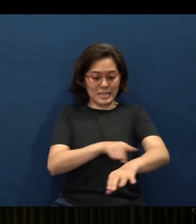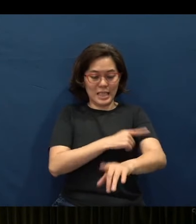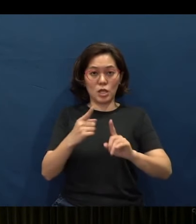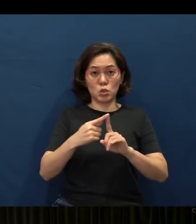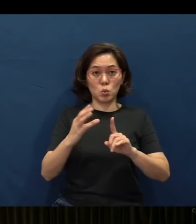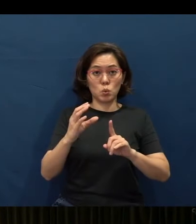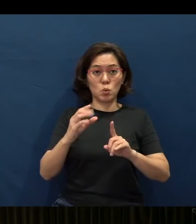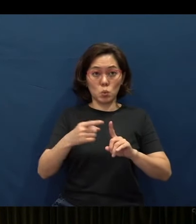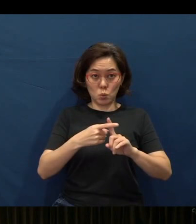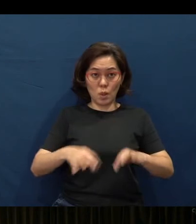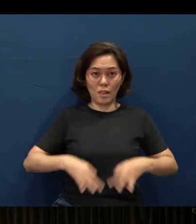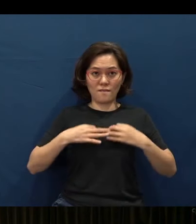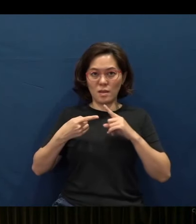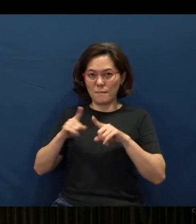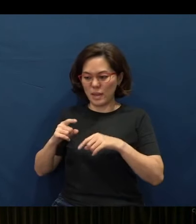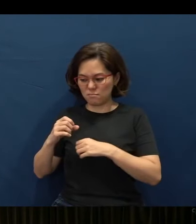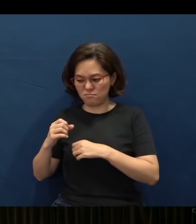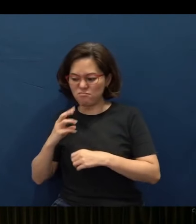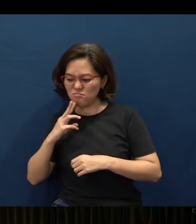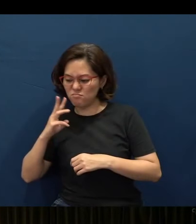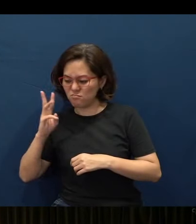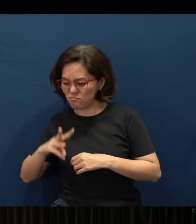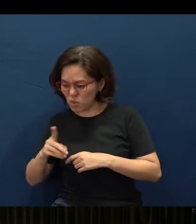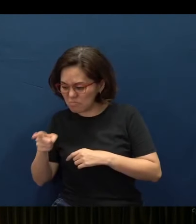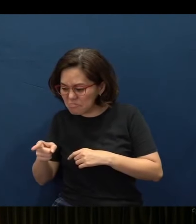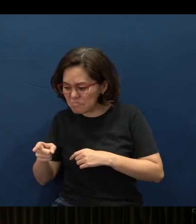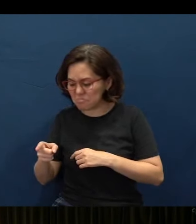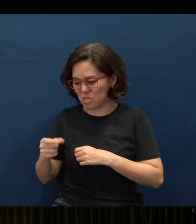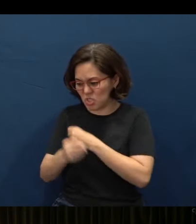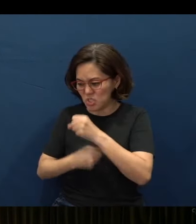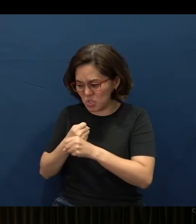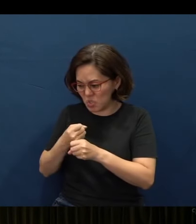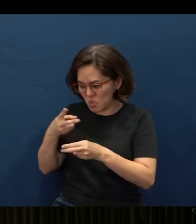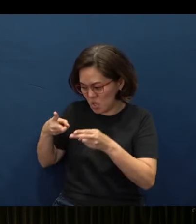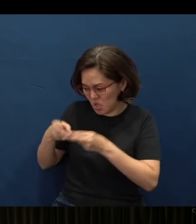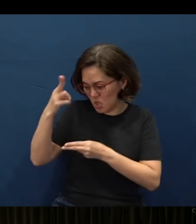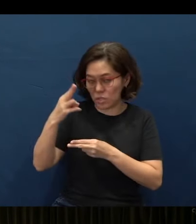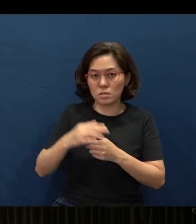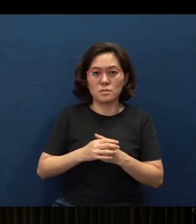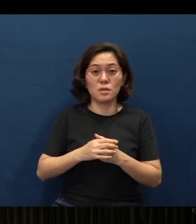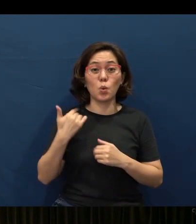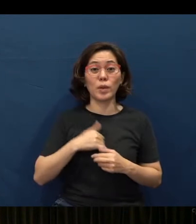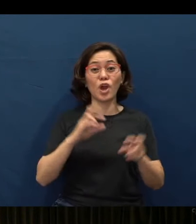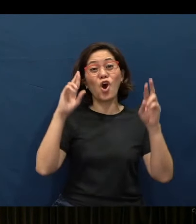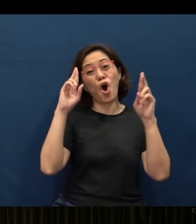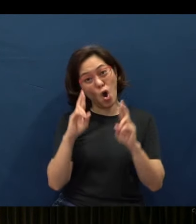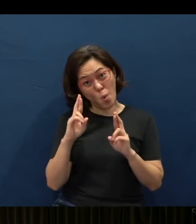but the years of the wicked are cut short.” Again, I'll say this - hopefully this is true,